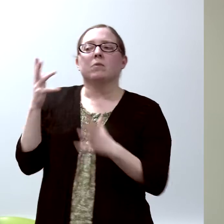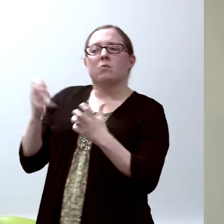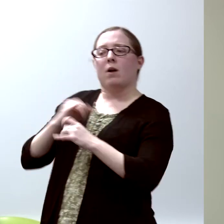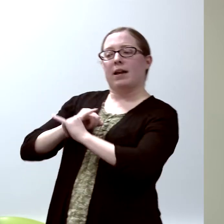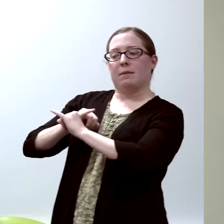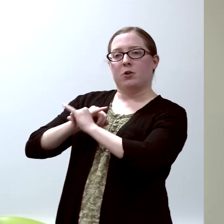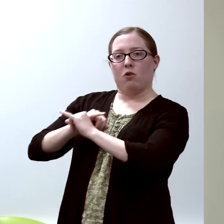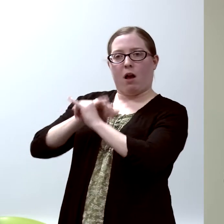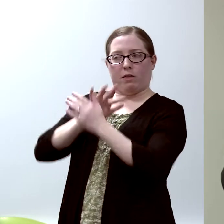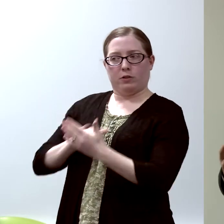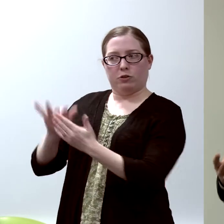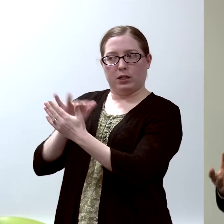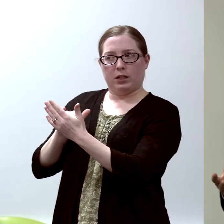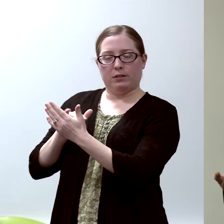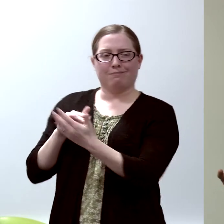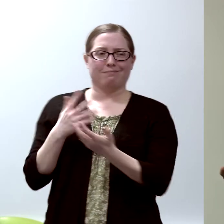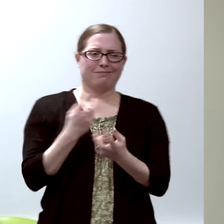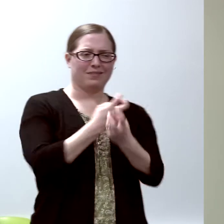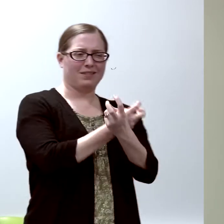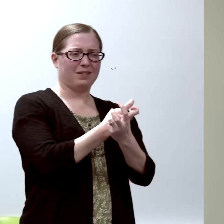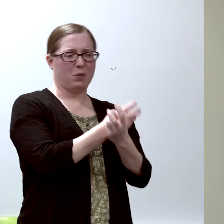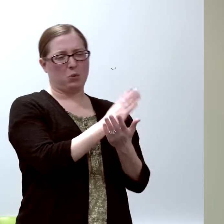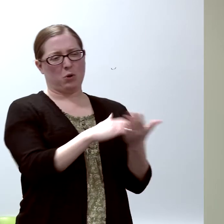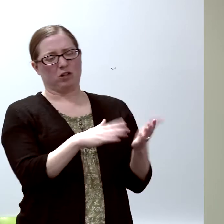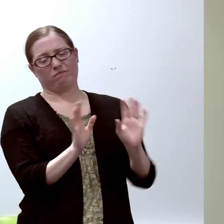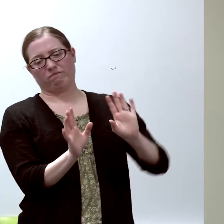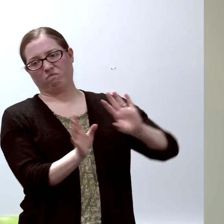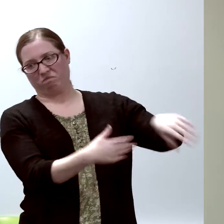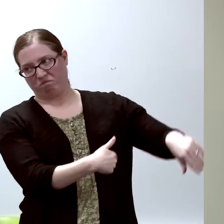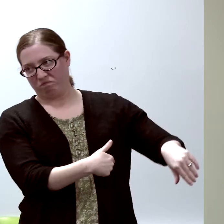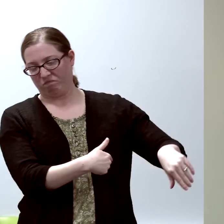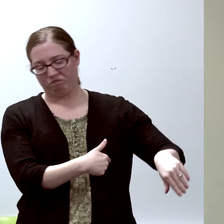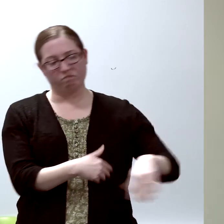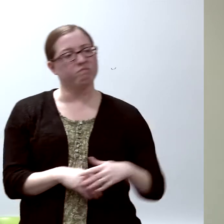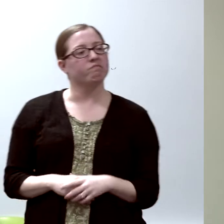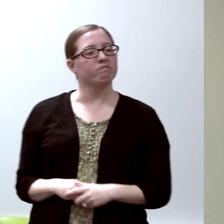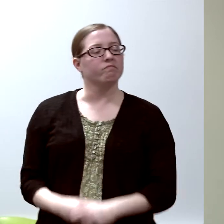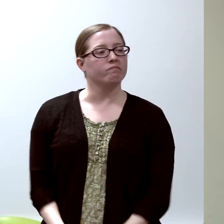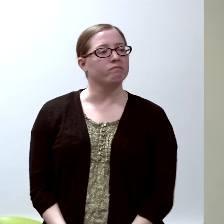"I'm not so interested in the orthopedic part anymore,